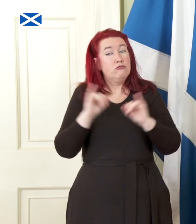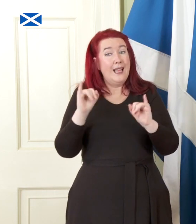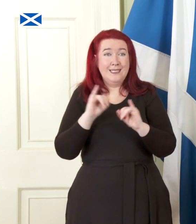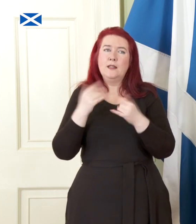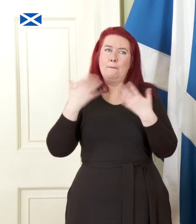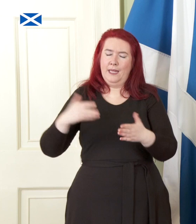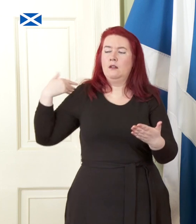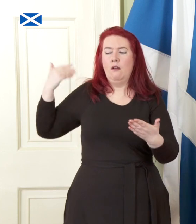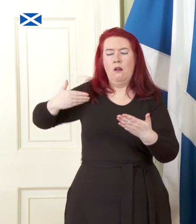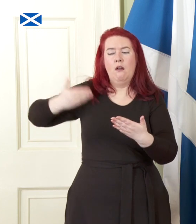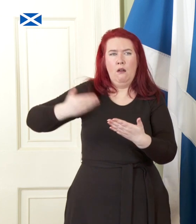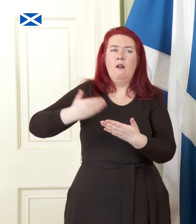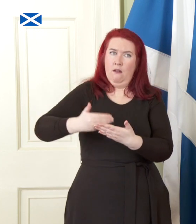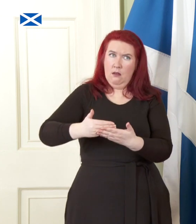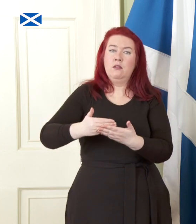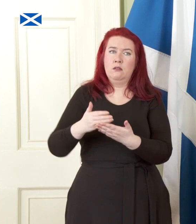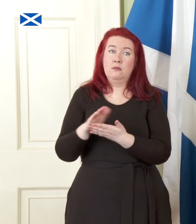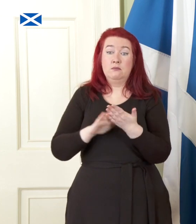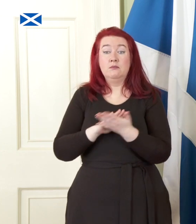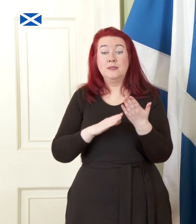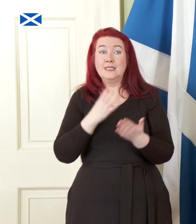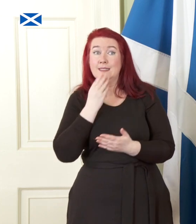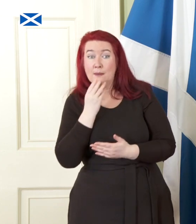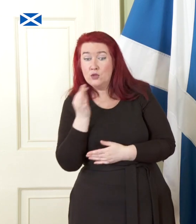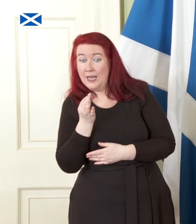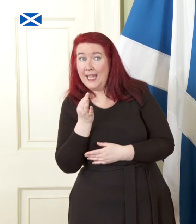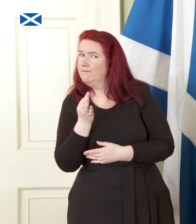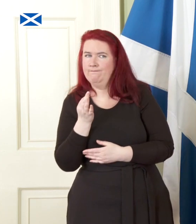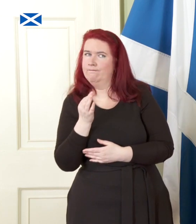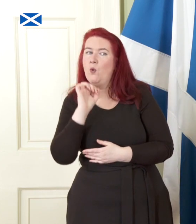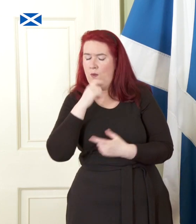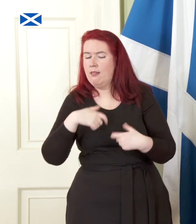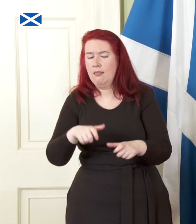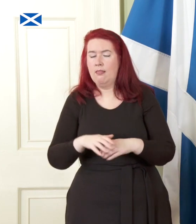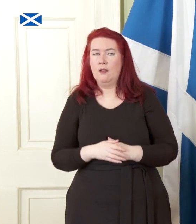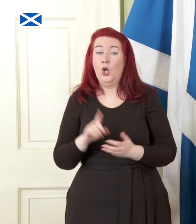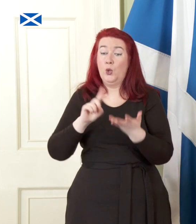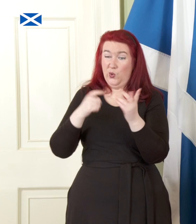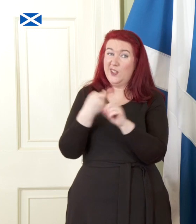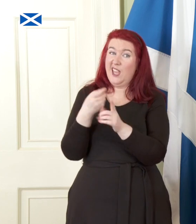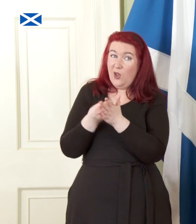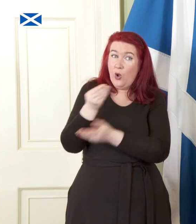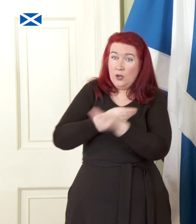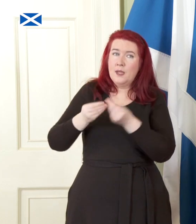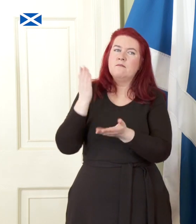making and it is not a temporary phenomenon. The UK economy is in long-term decline. The UK